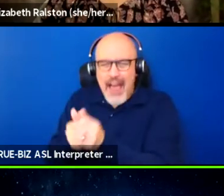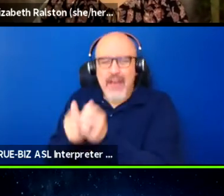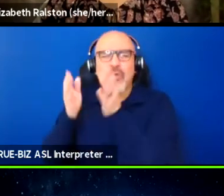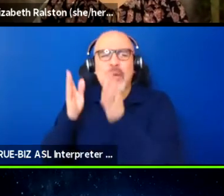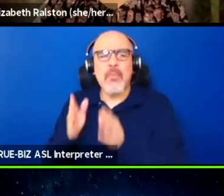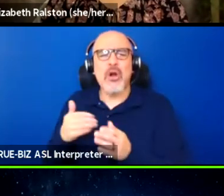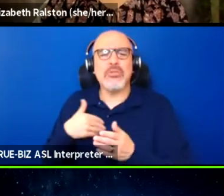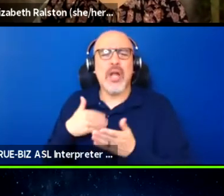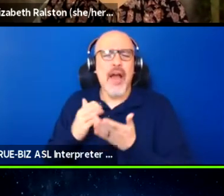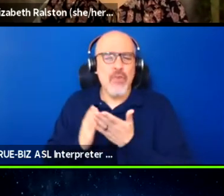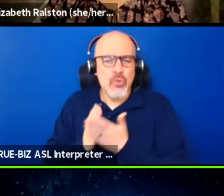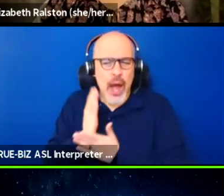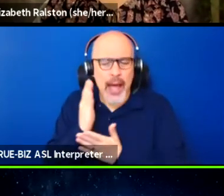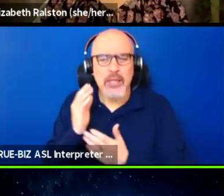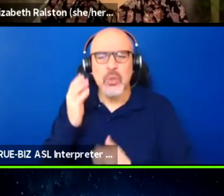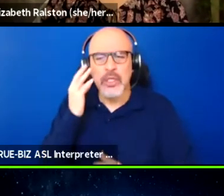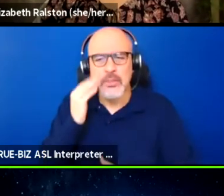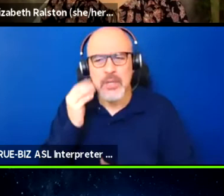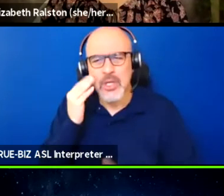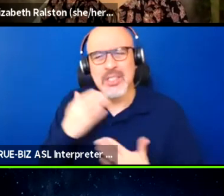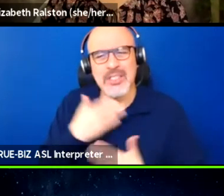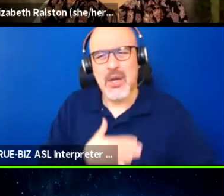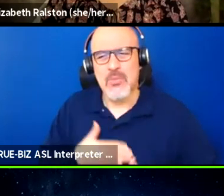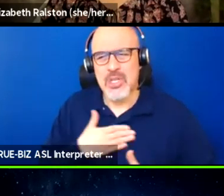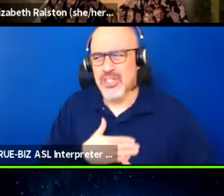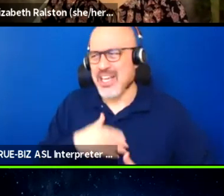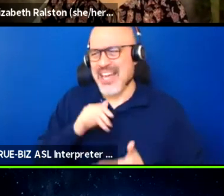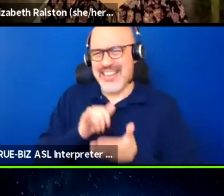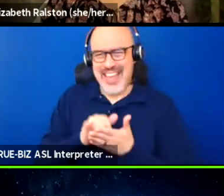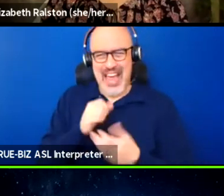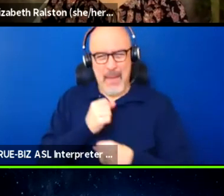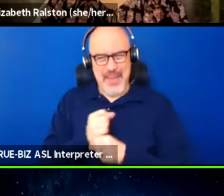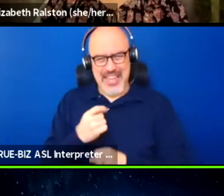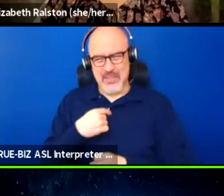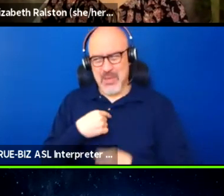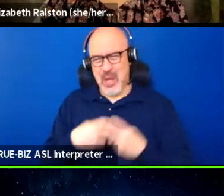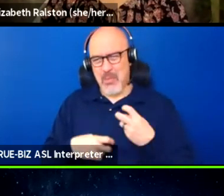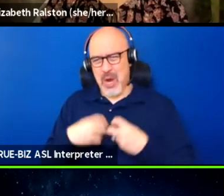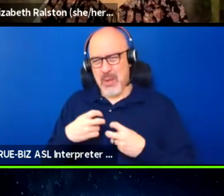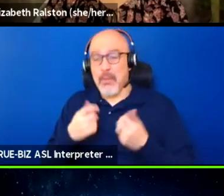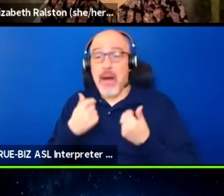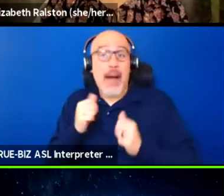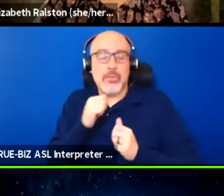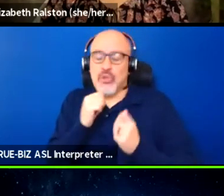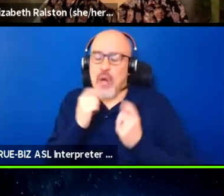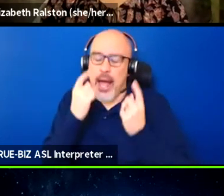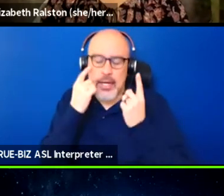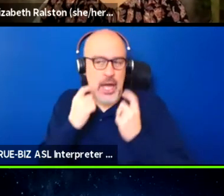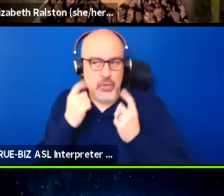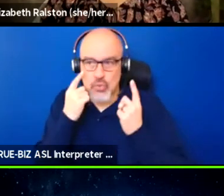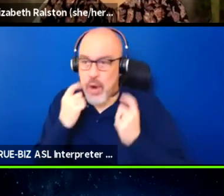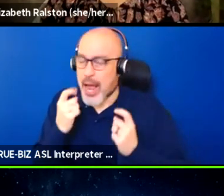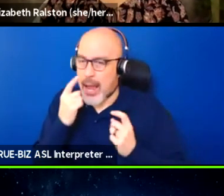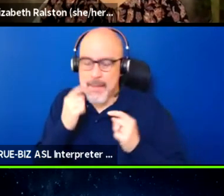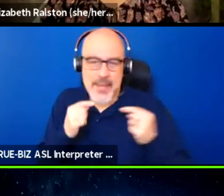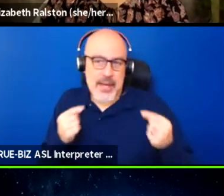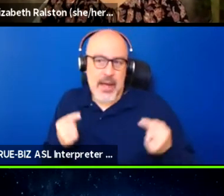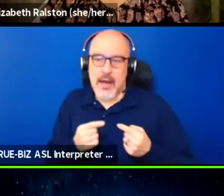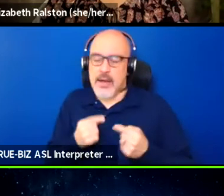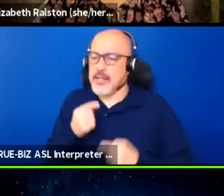and appreciate makes me a problem? It's like, you know, like I'm trying not to cry, because it hurts and it makes me angry,